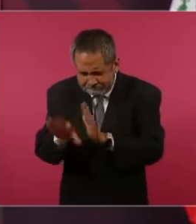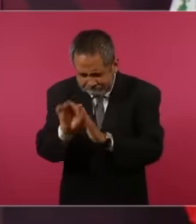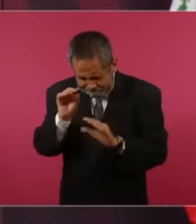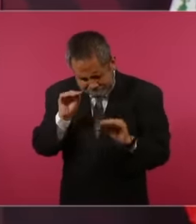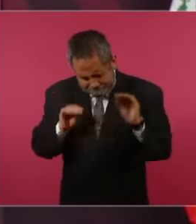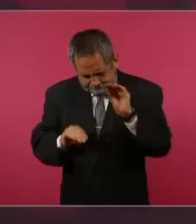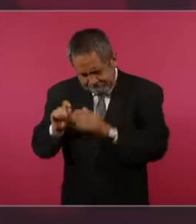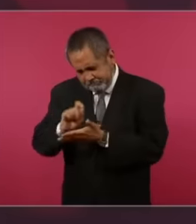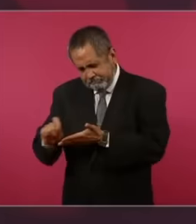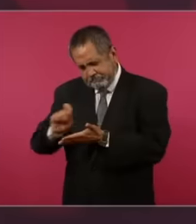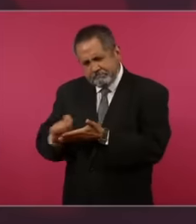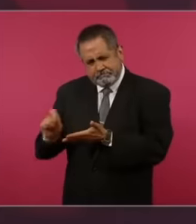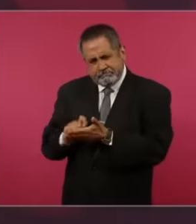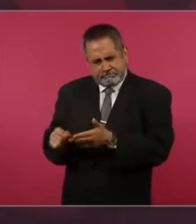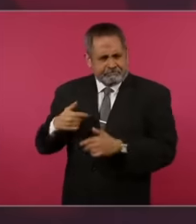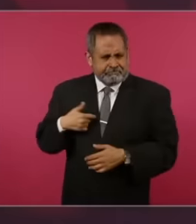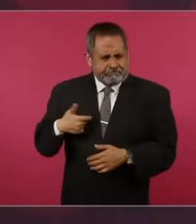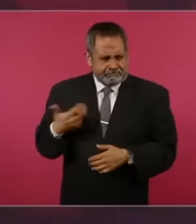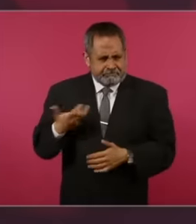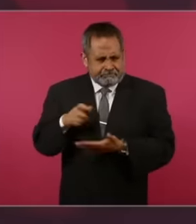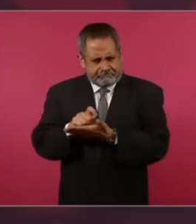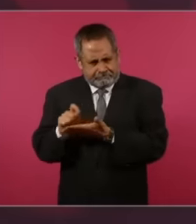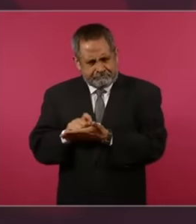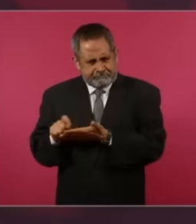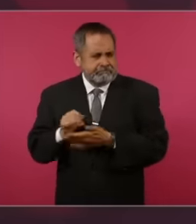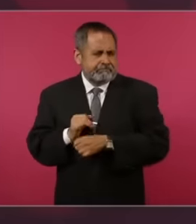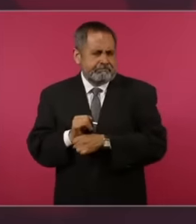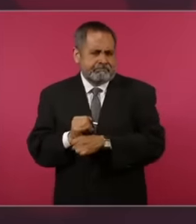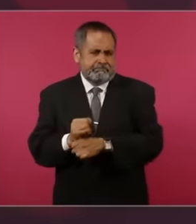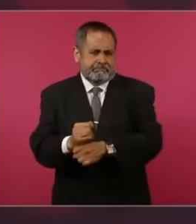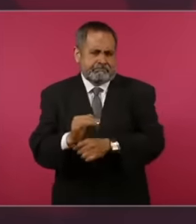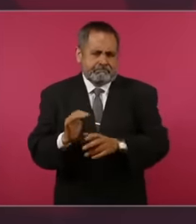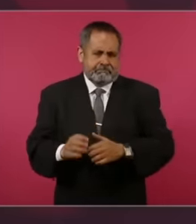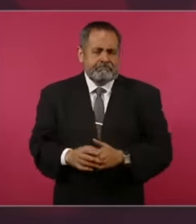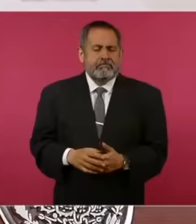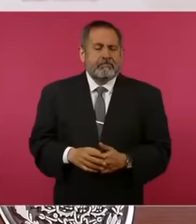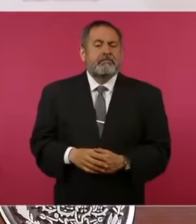do and